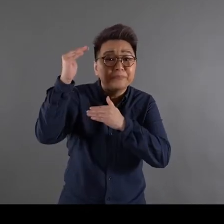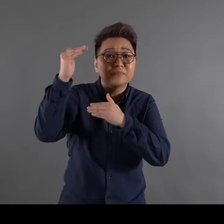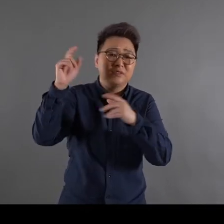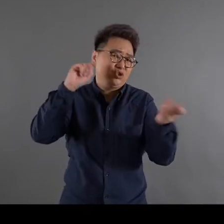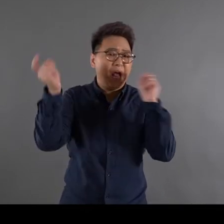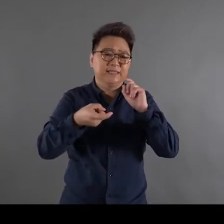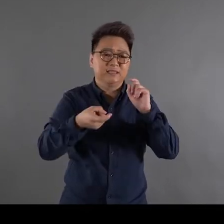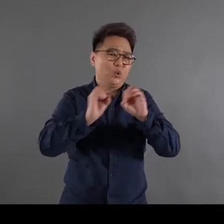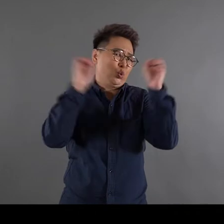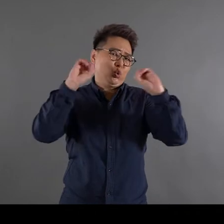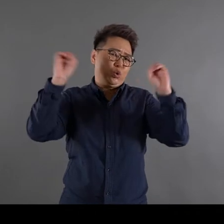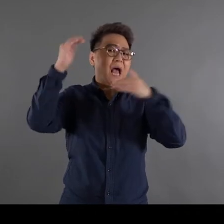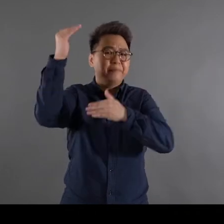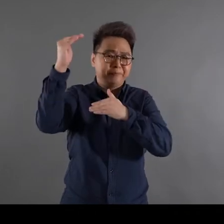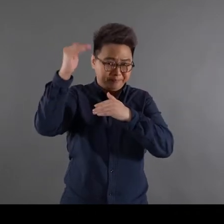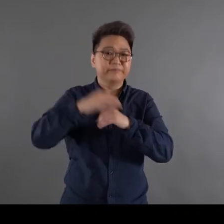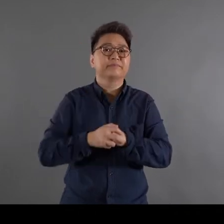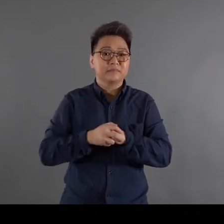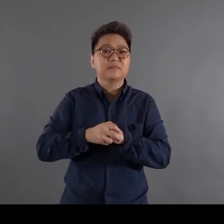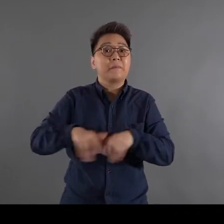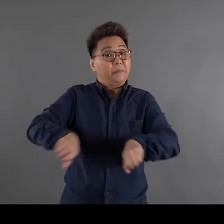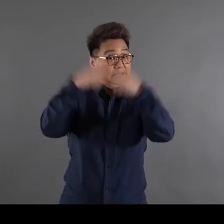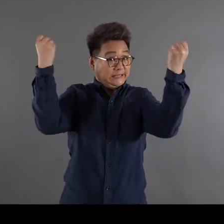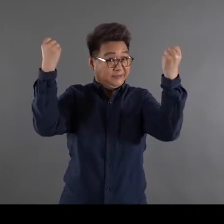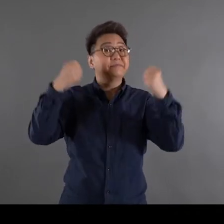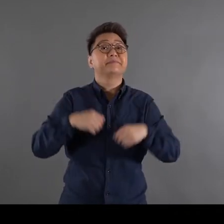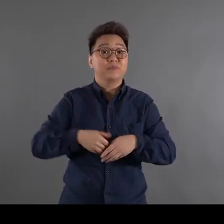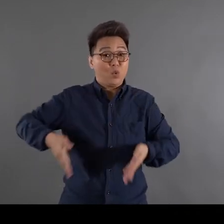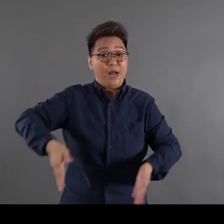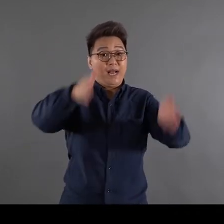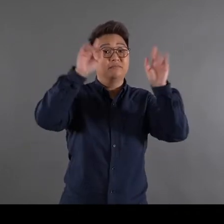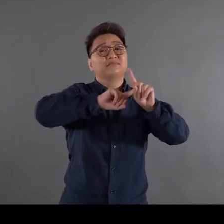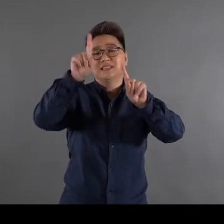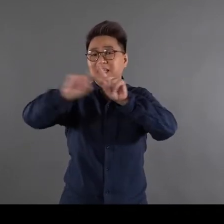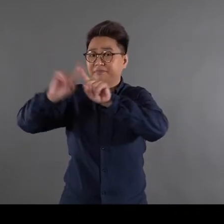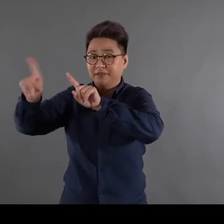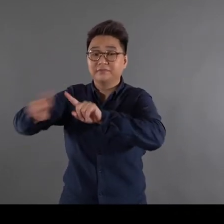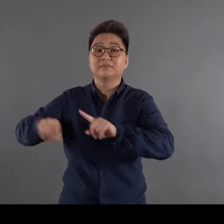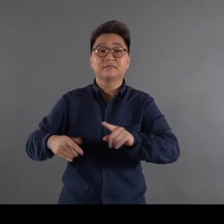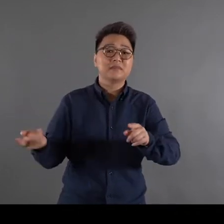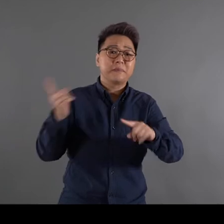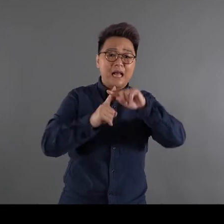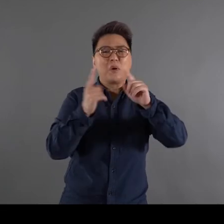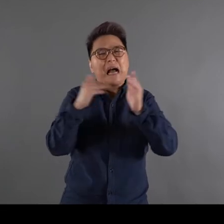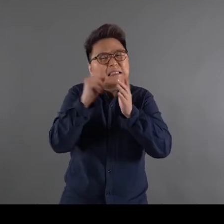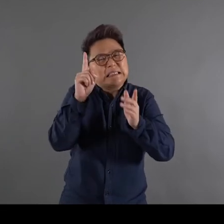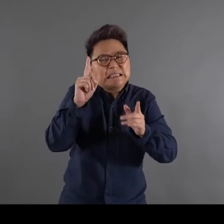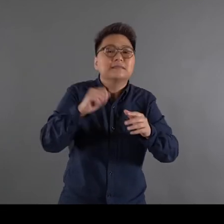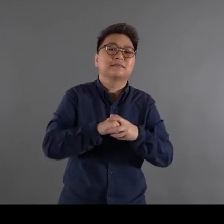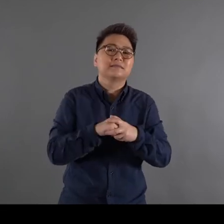or transcend it There can be many ways Let me add